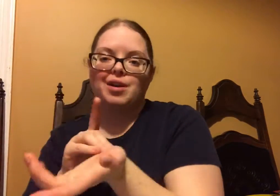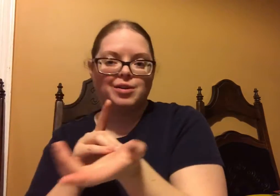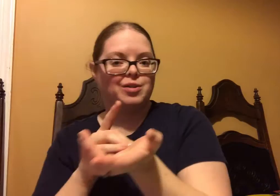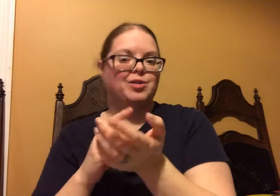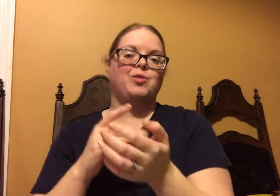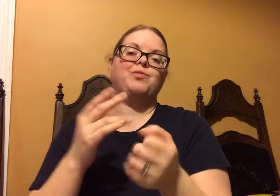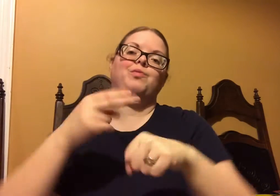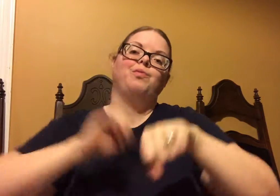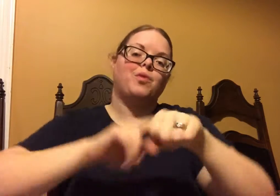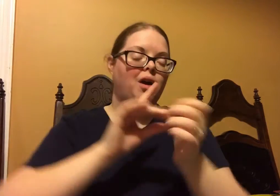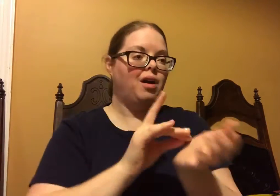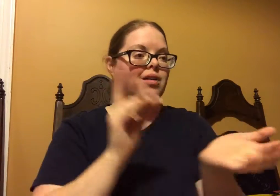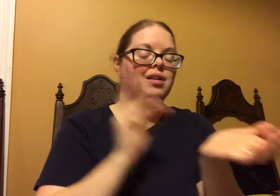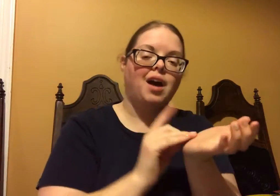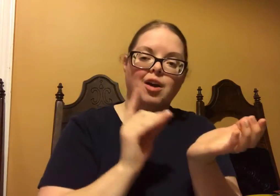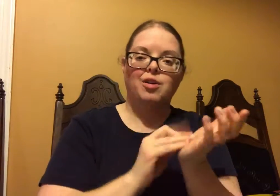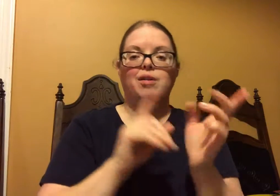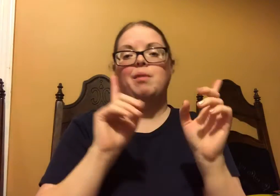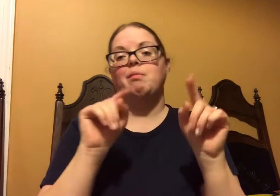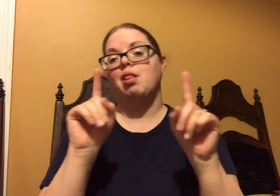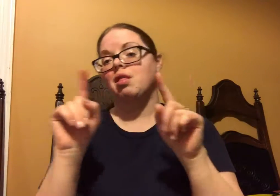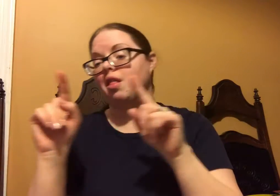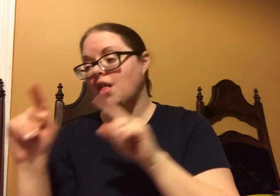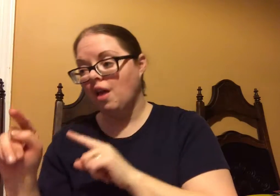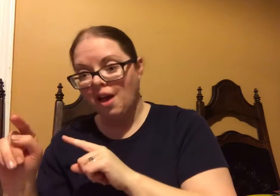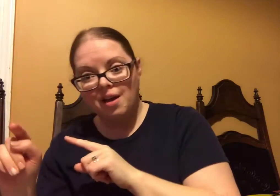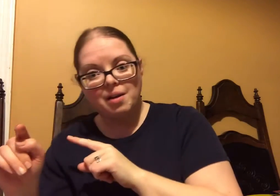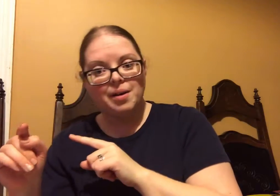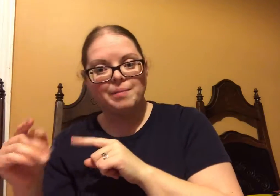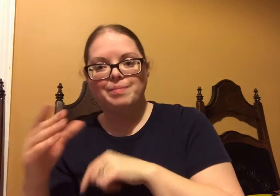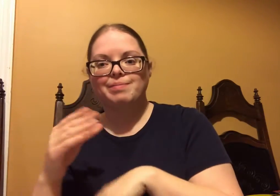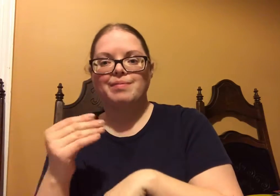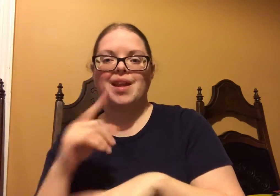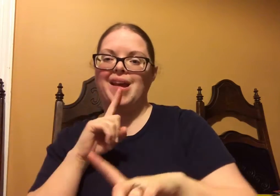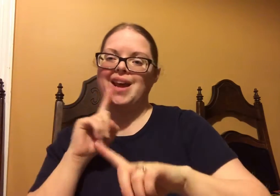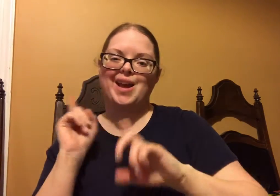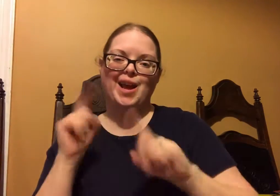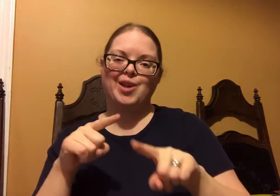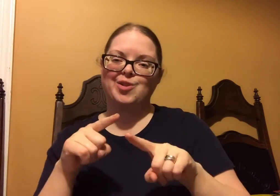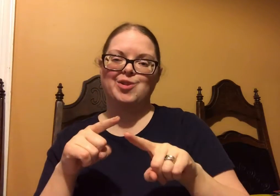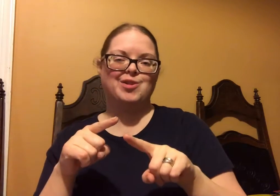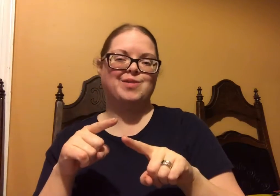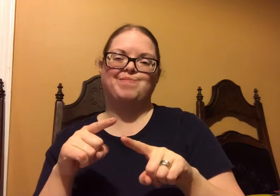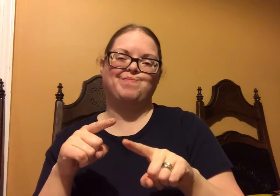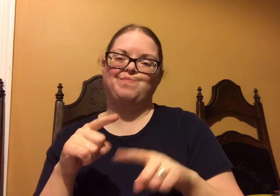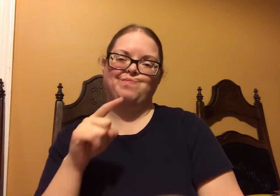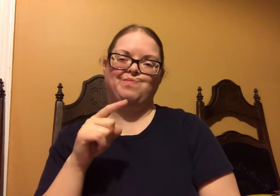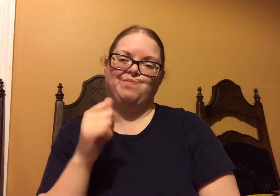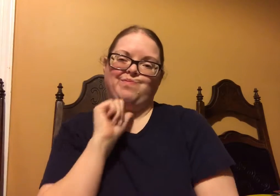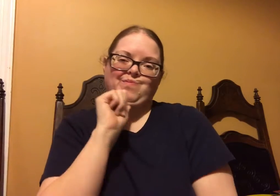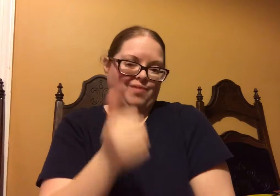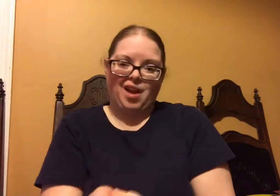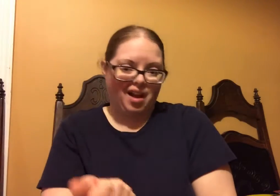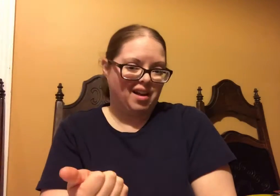I was seeing specialists, I was seeing my regular doctors, trying to figure out what was going on and get some answers.